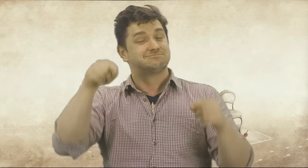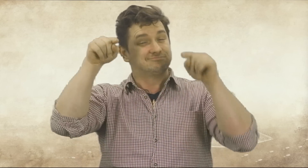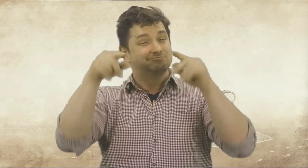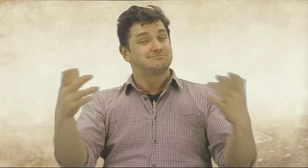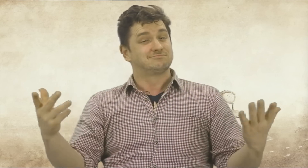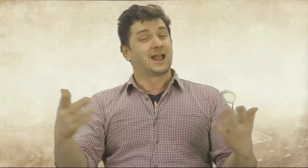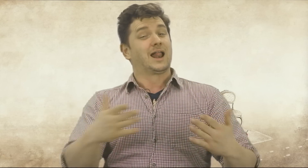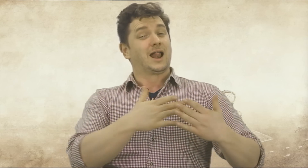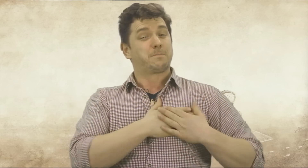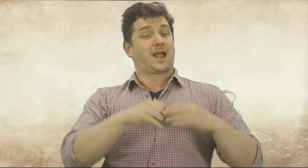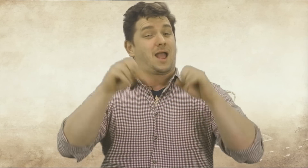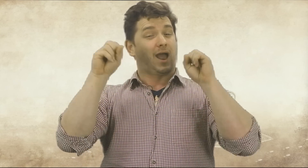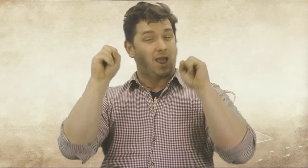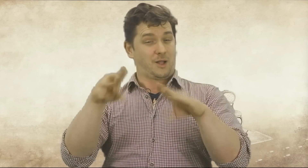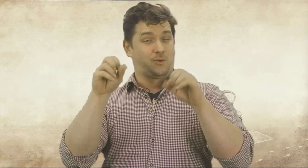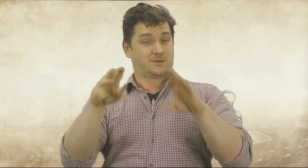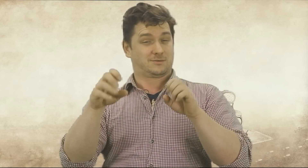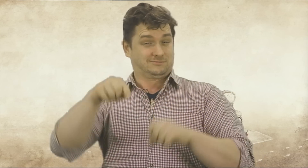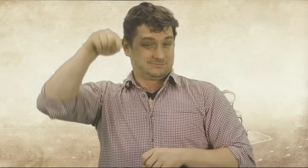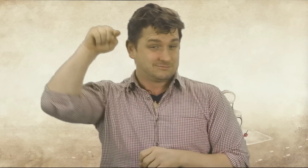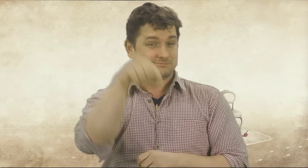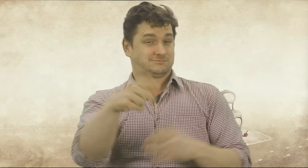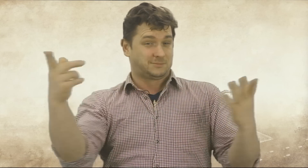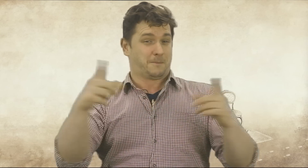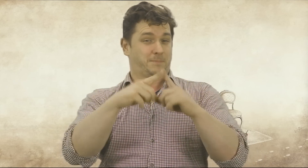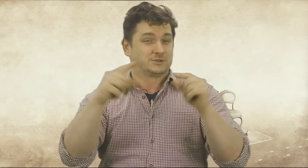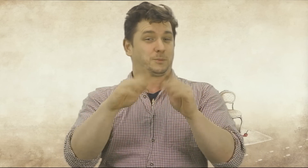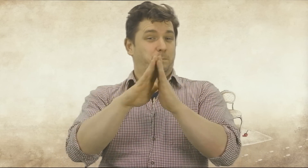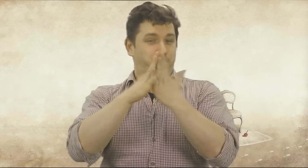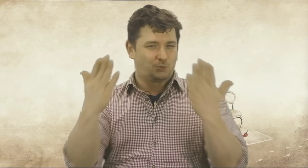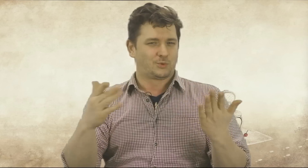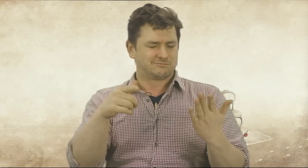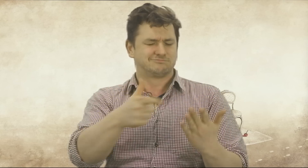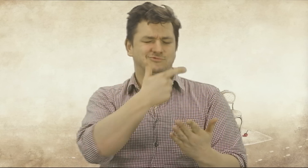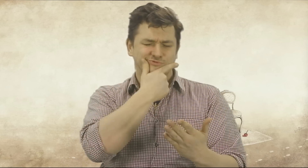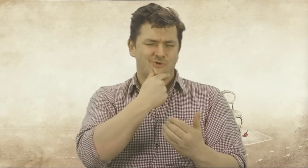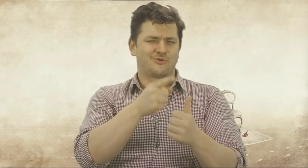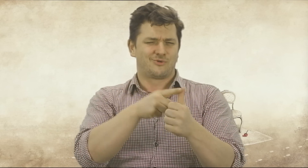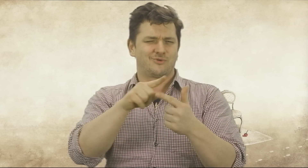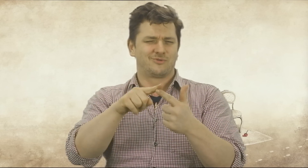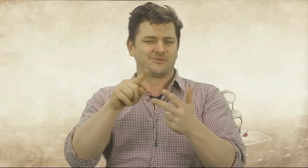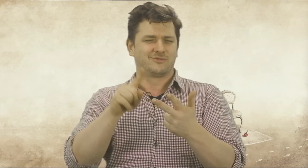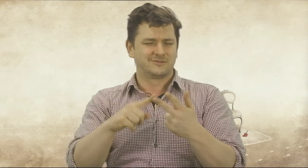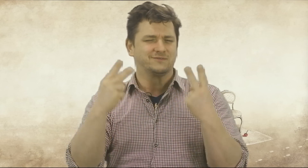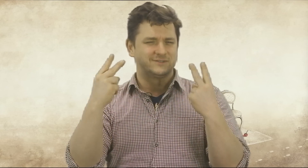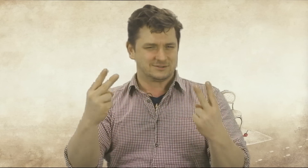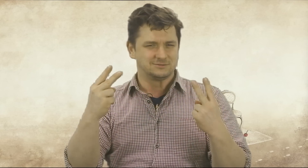Und es war eine Liebeserklärung an dieses wunderbare Bilderbuch.